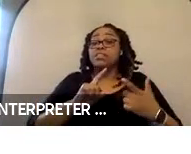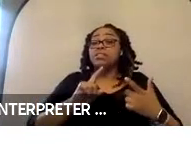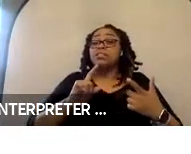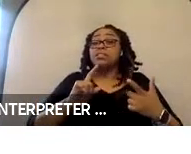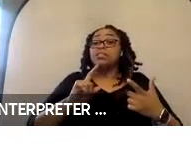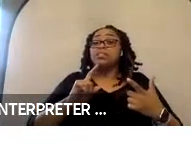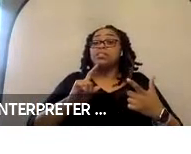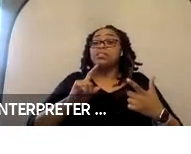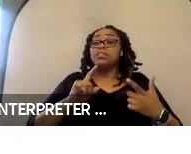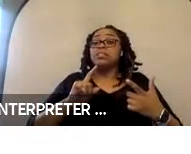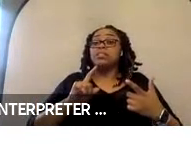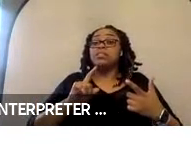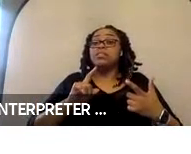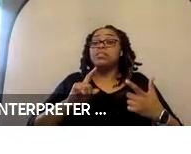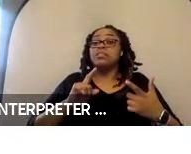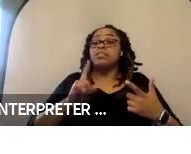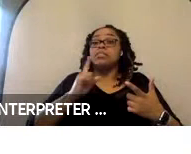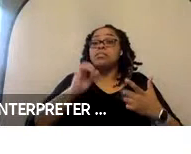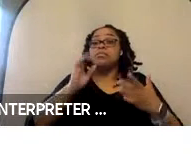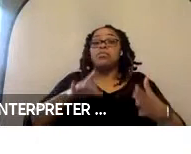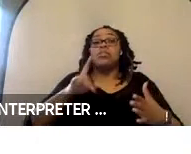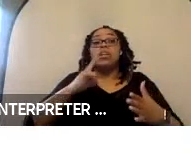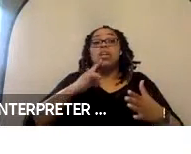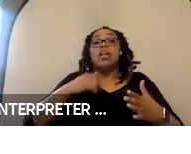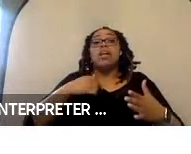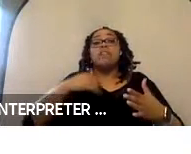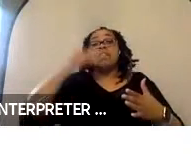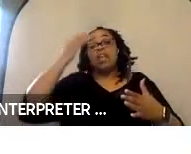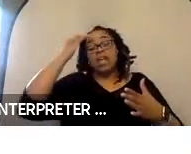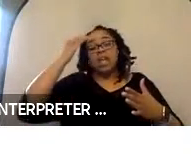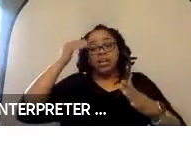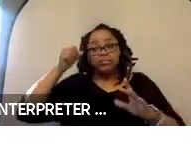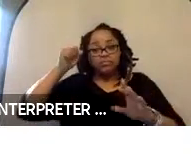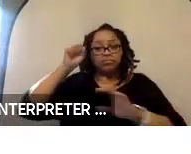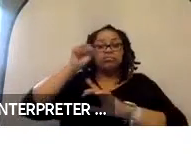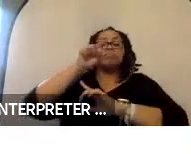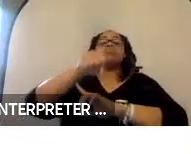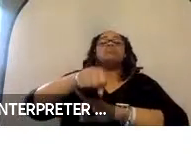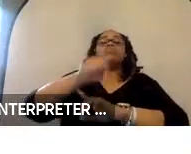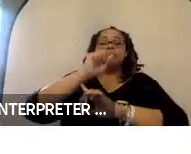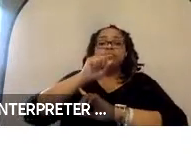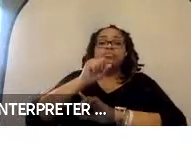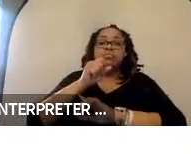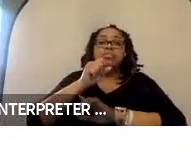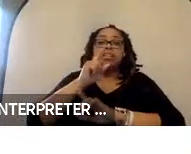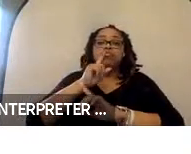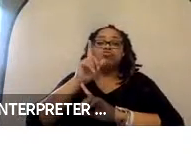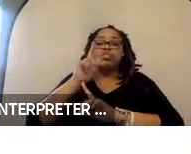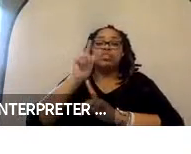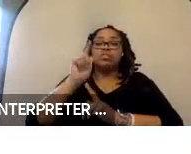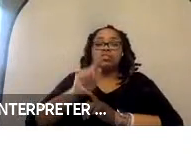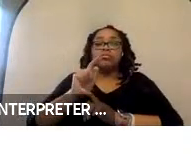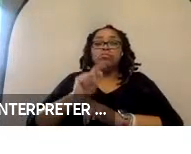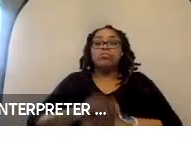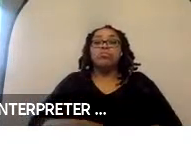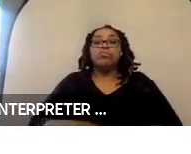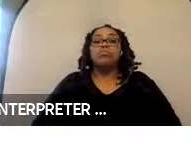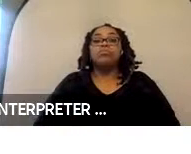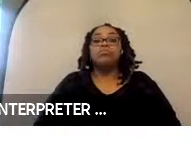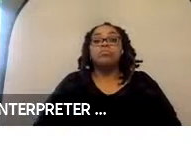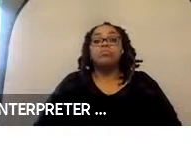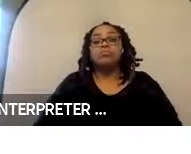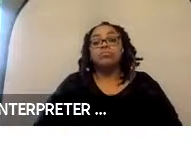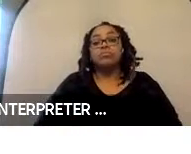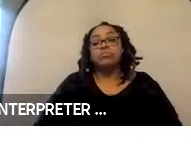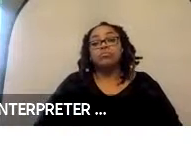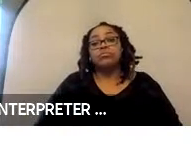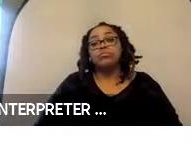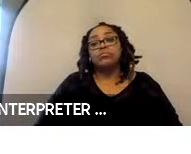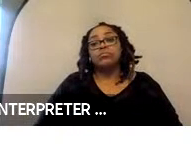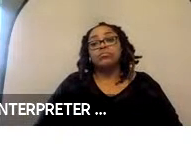male person of having head contact with forward structures is fairly small. Next slide.